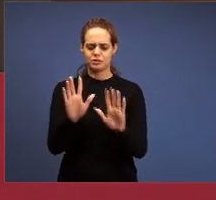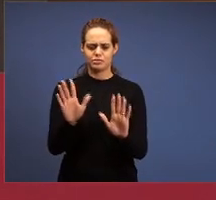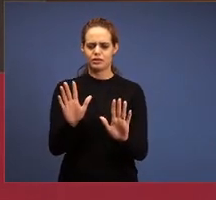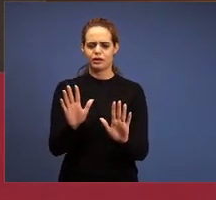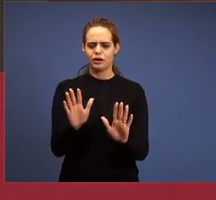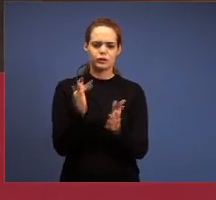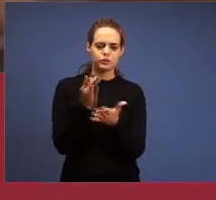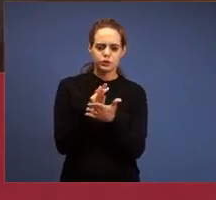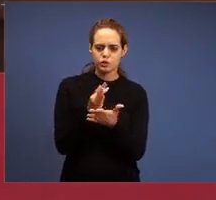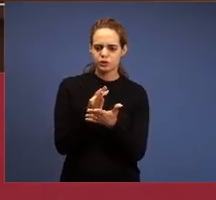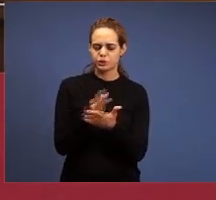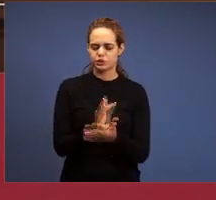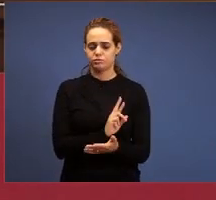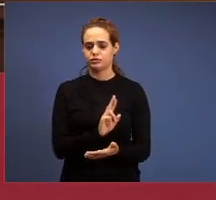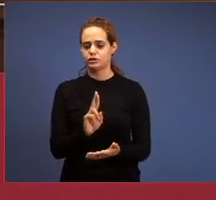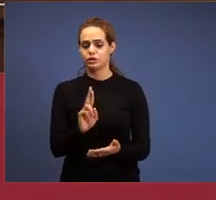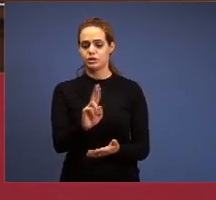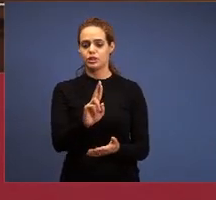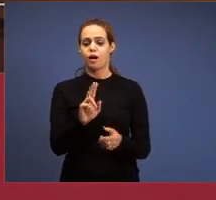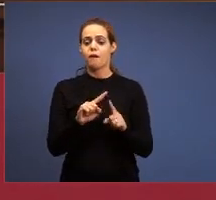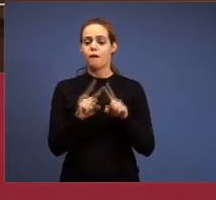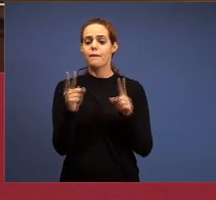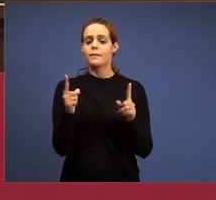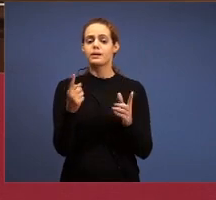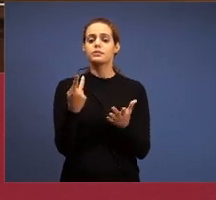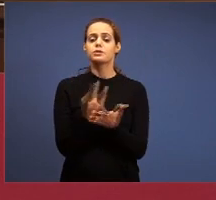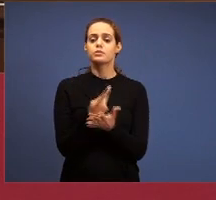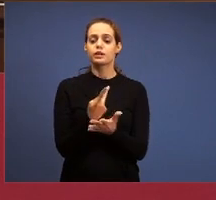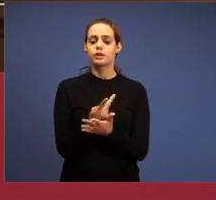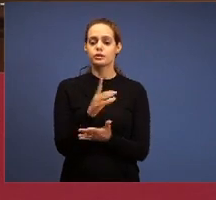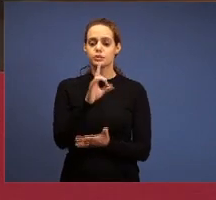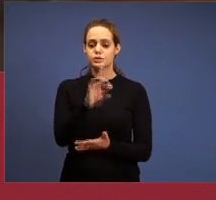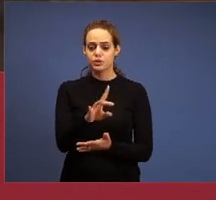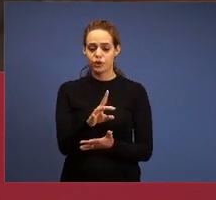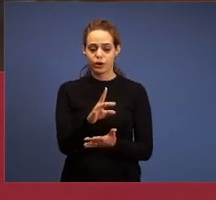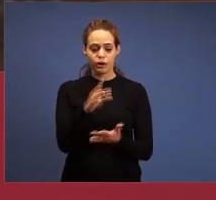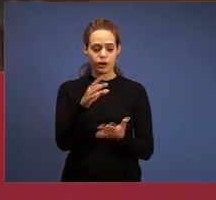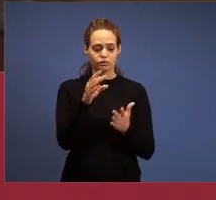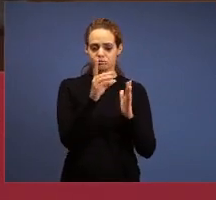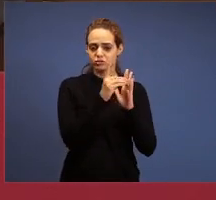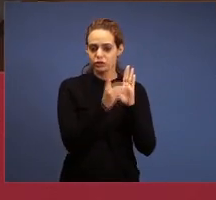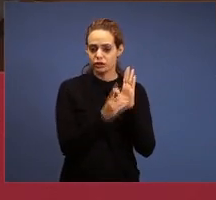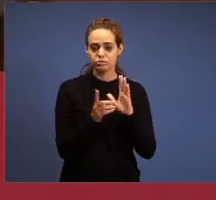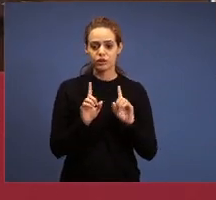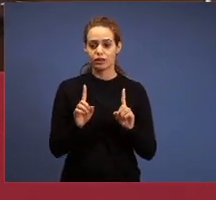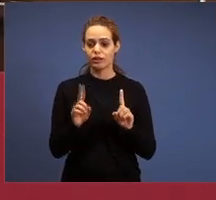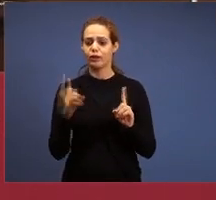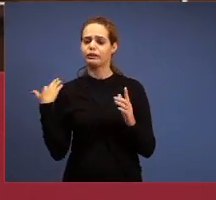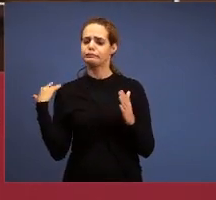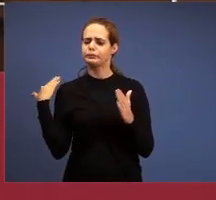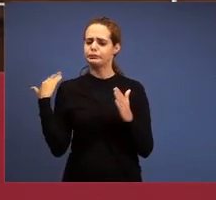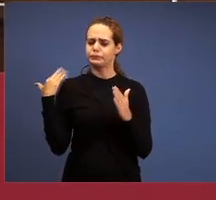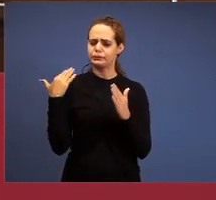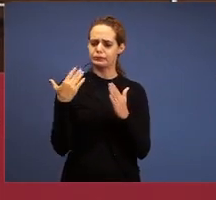all very well, but the error isn't only in this, today it’s a deformed gospel